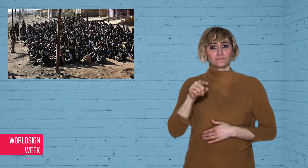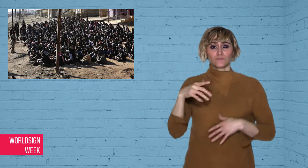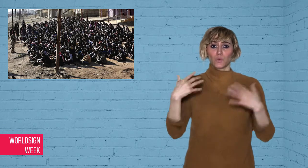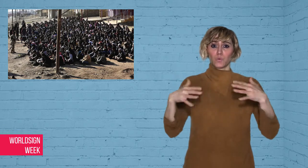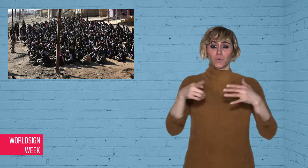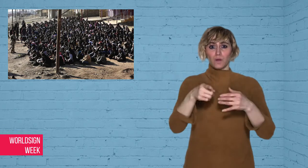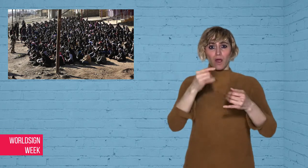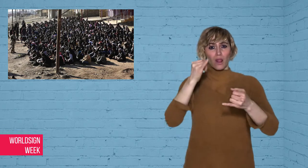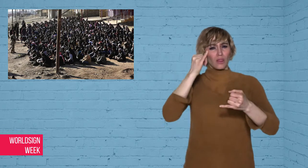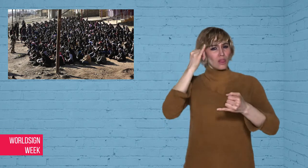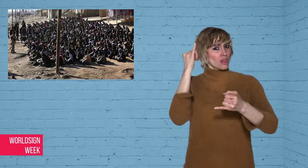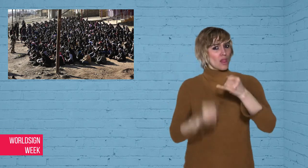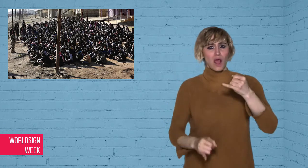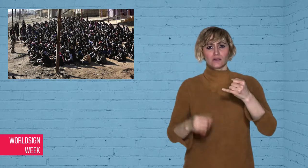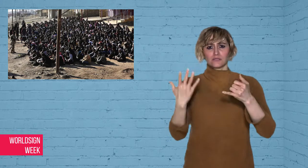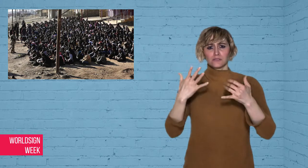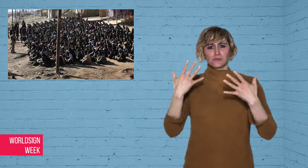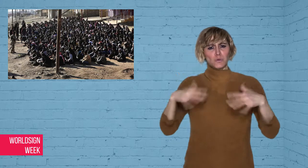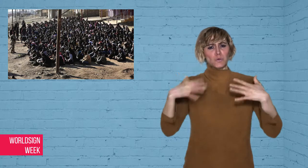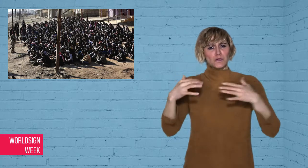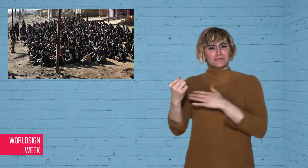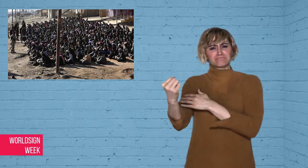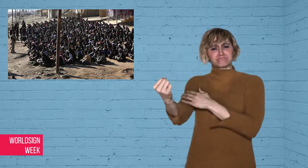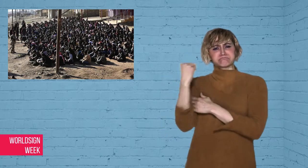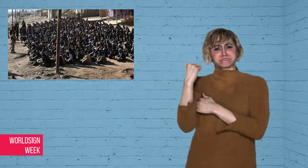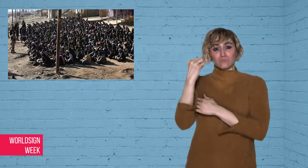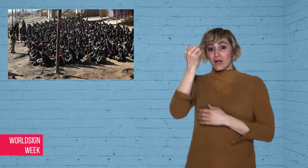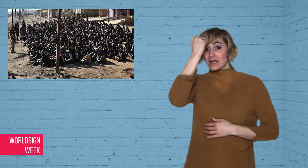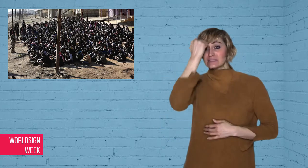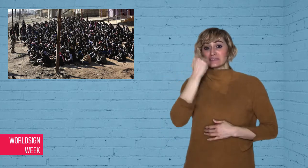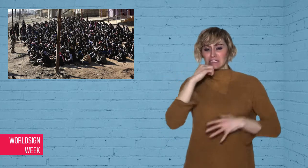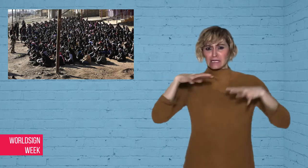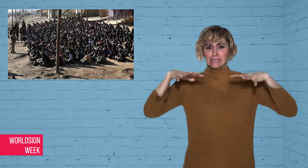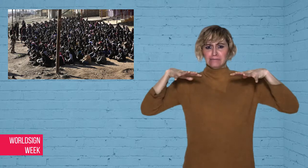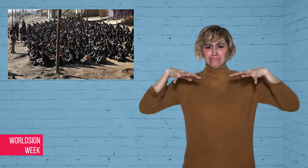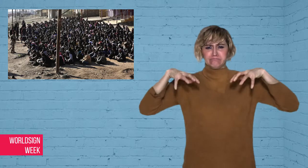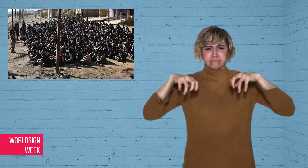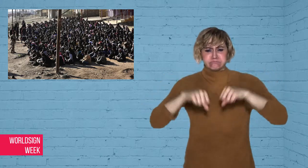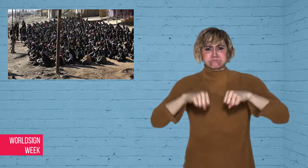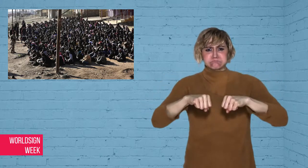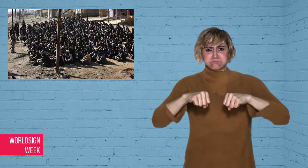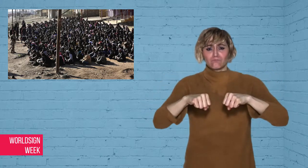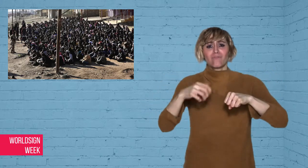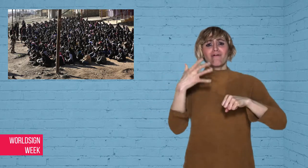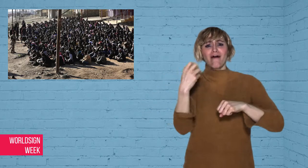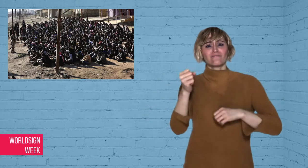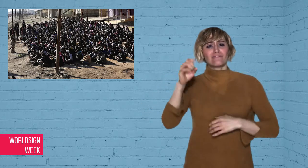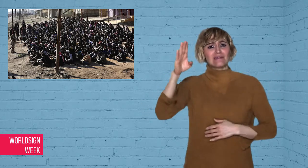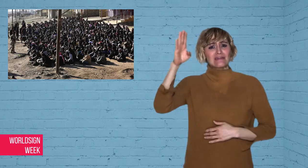Islamic State (IS) left in the country.